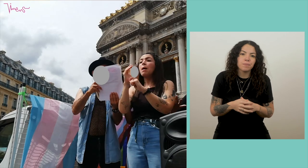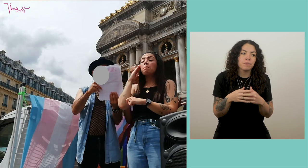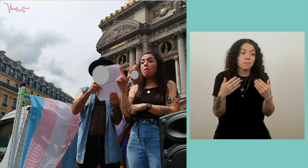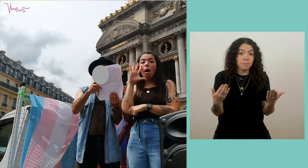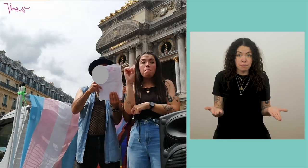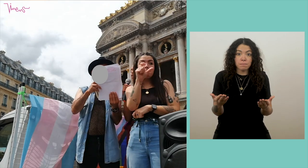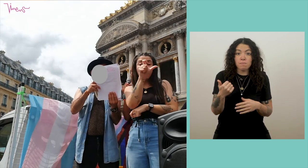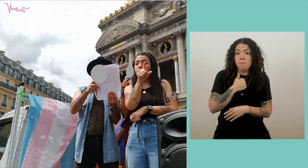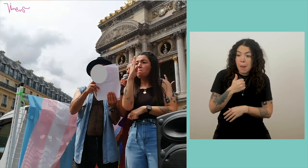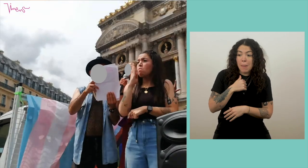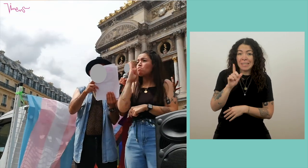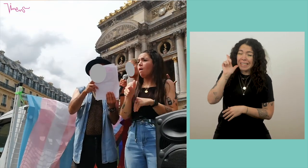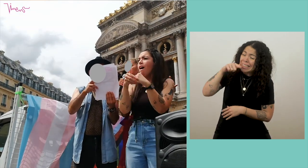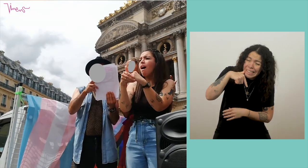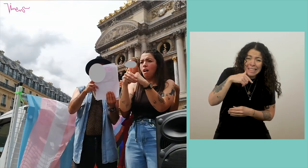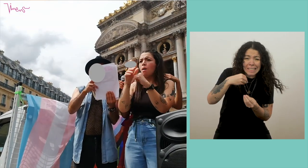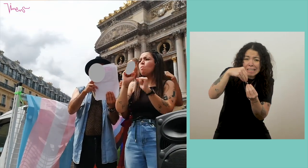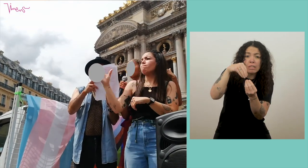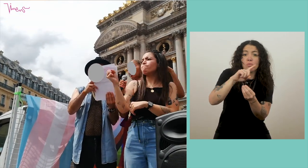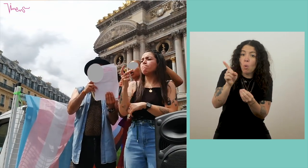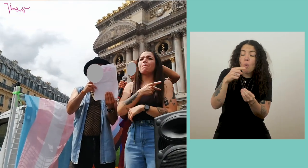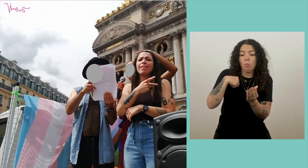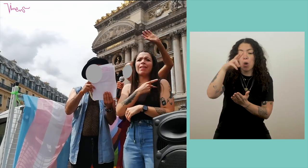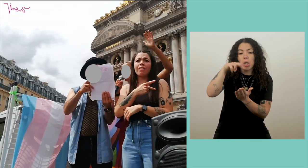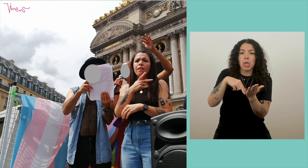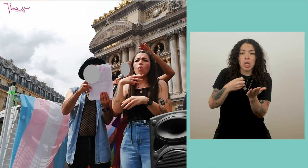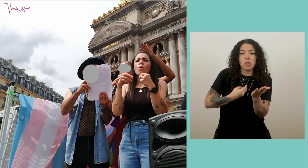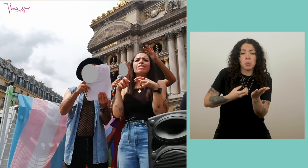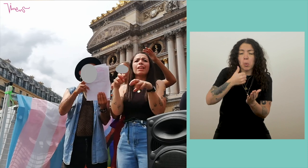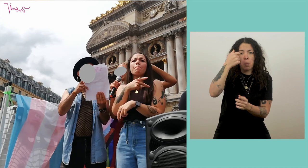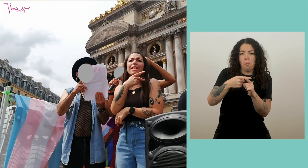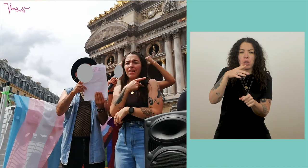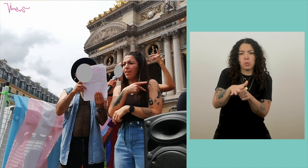once, I didn't need to do more than read the speeches once. I just